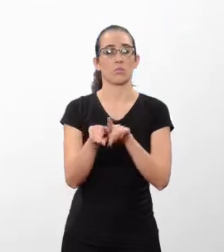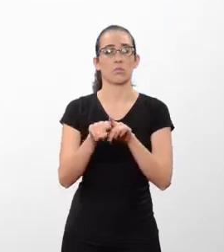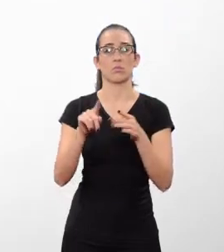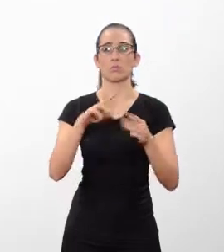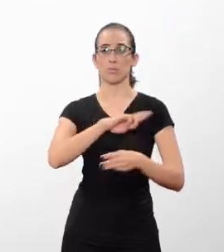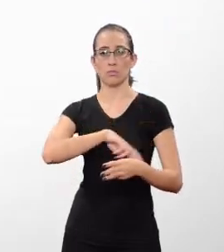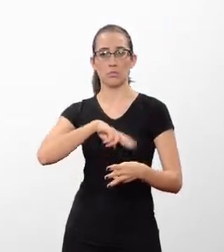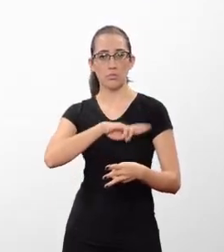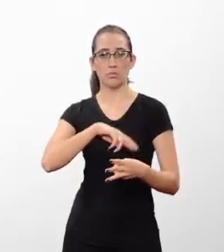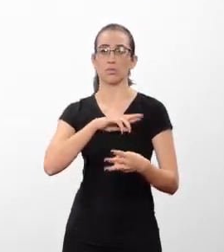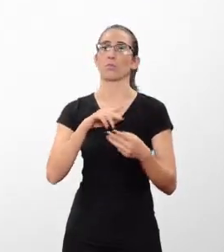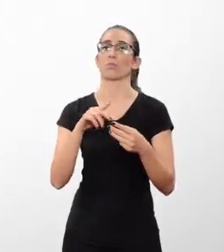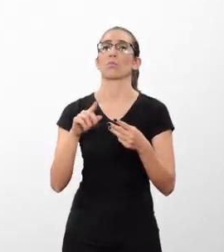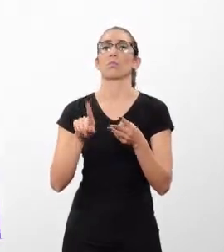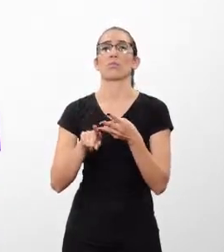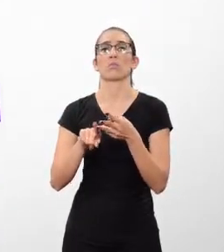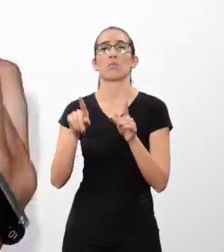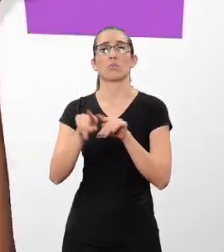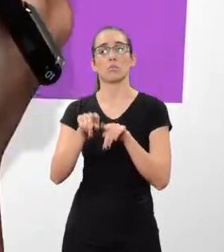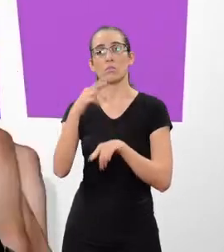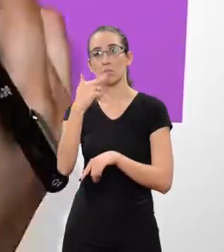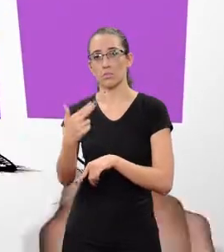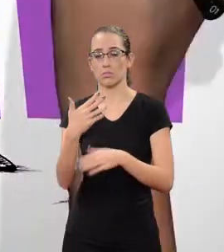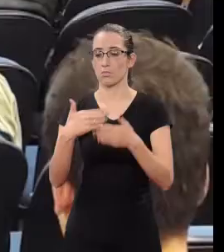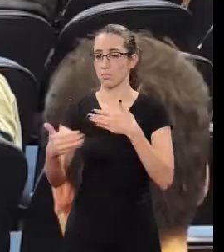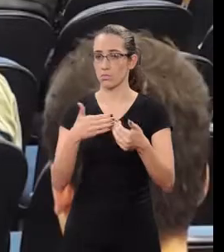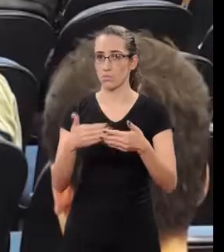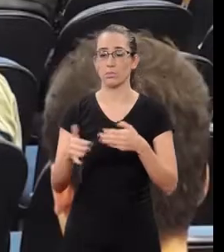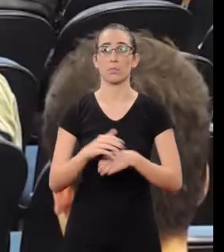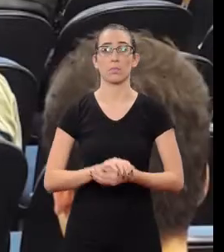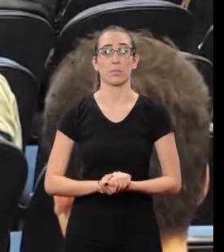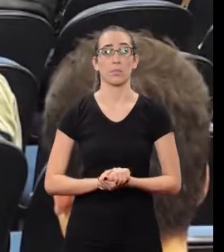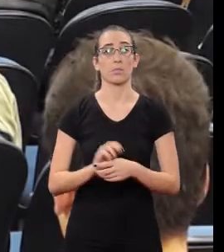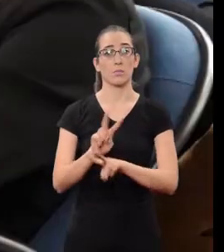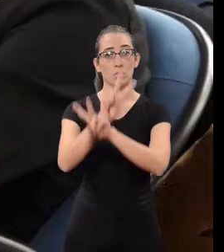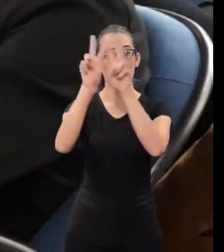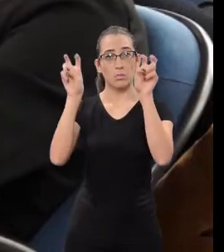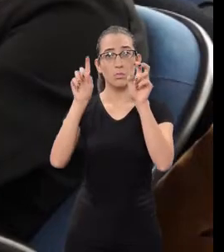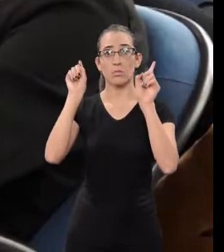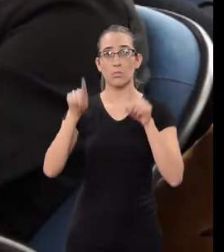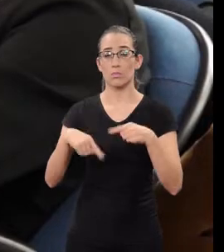language, religion or any other condition. One of the topics approached by the project is